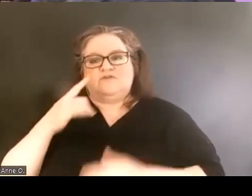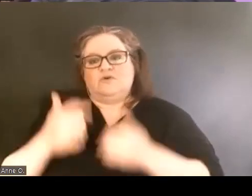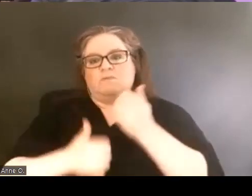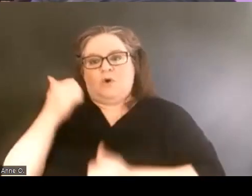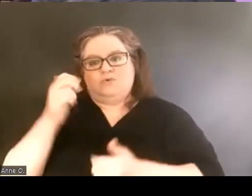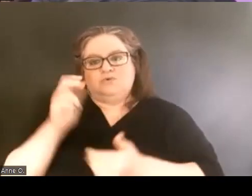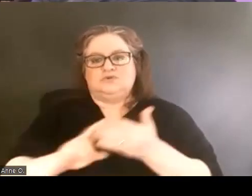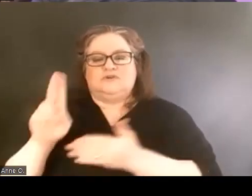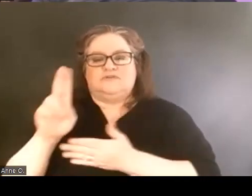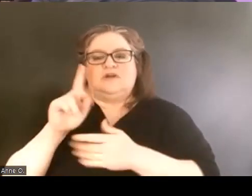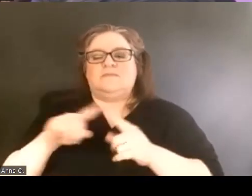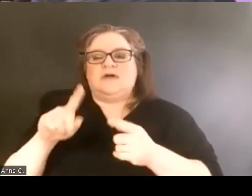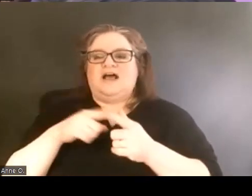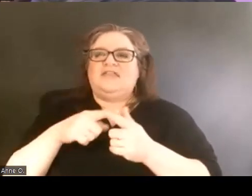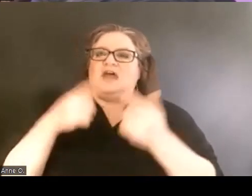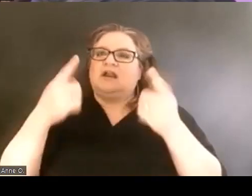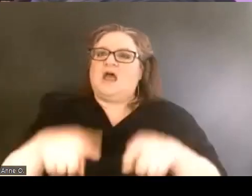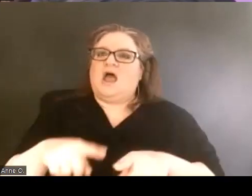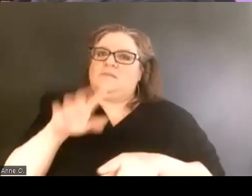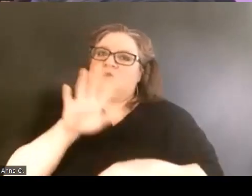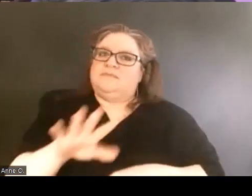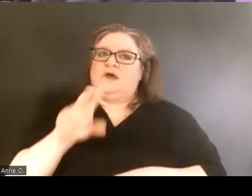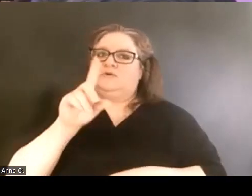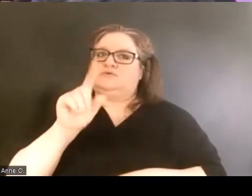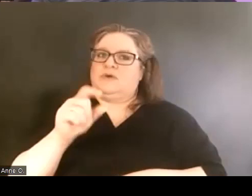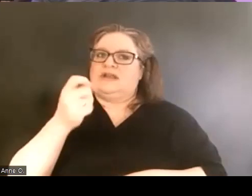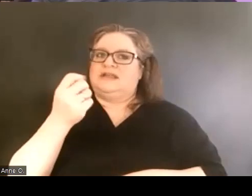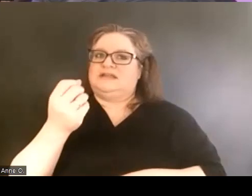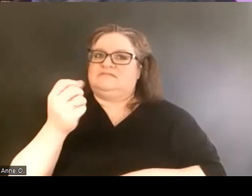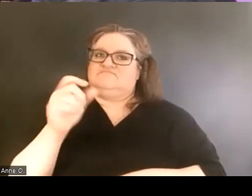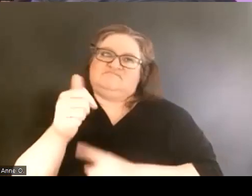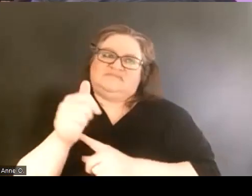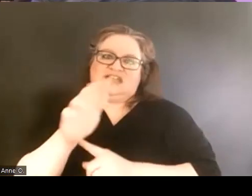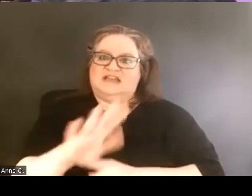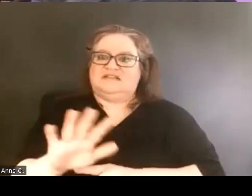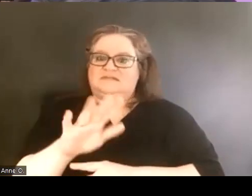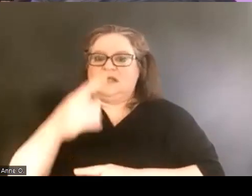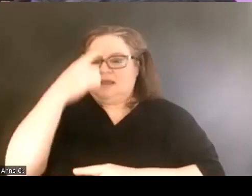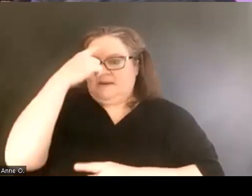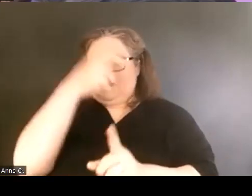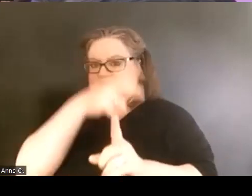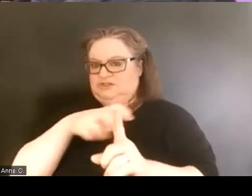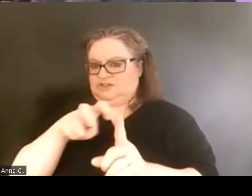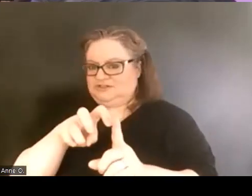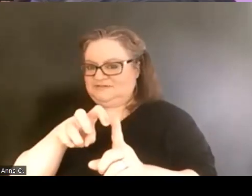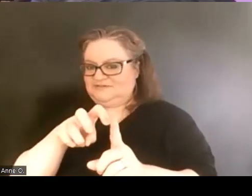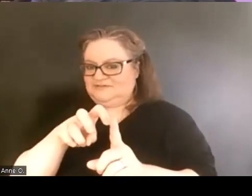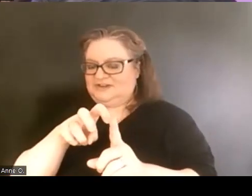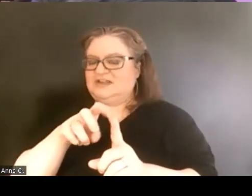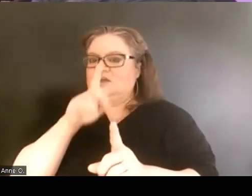But then around this 2010 mark, the energy and the mindset kind of starts to shift. You get this really close partnership